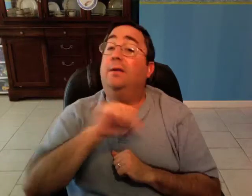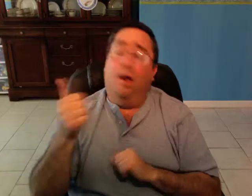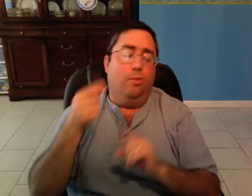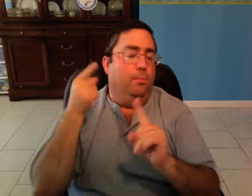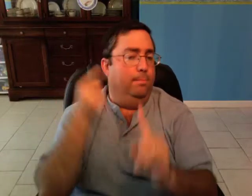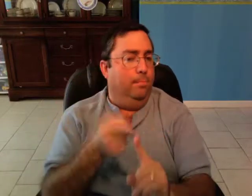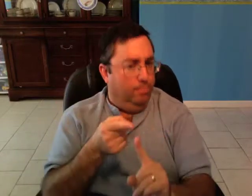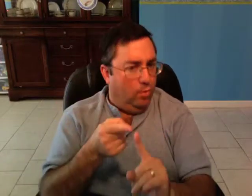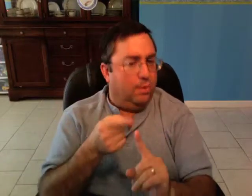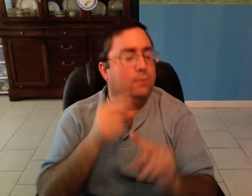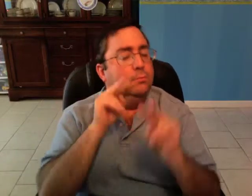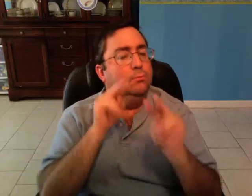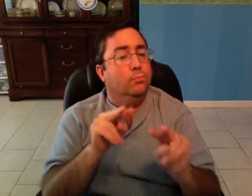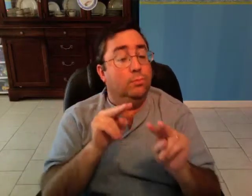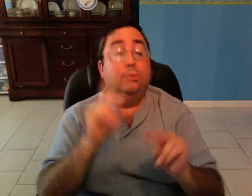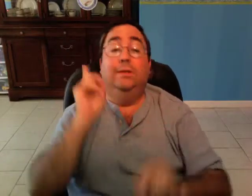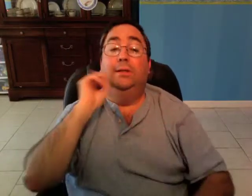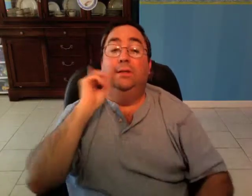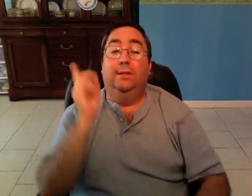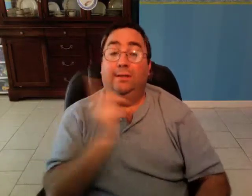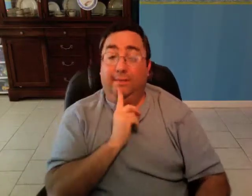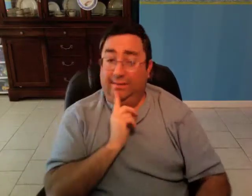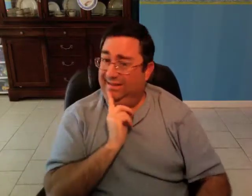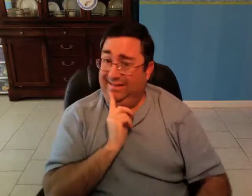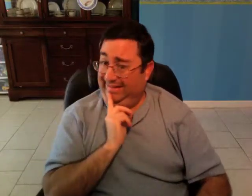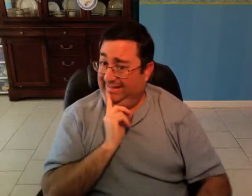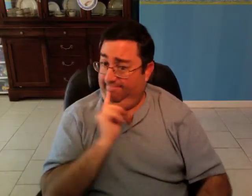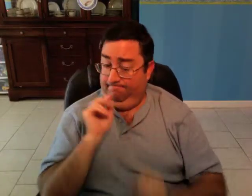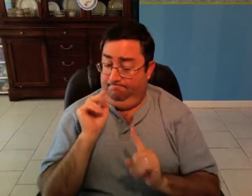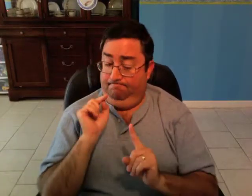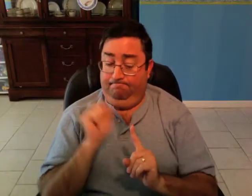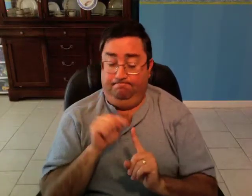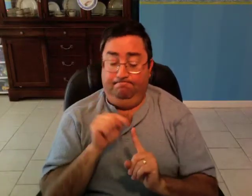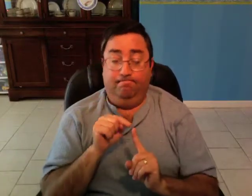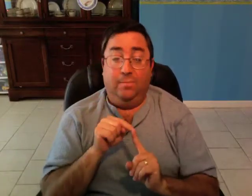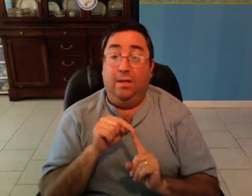Another point to look at is Deaf people....